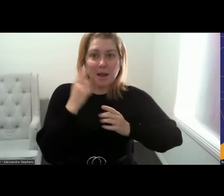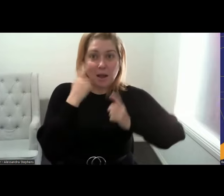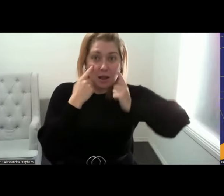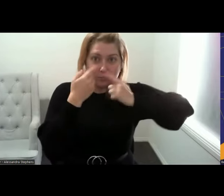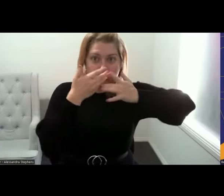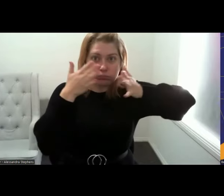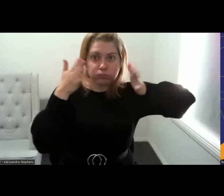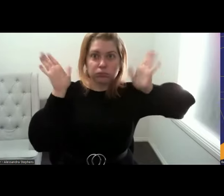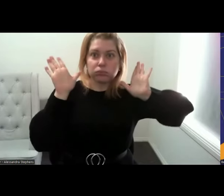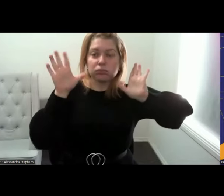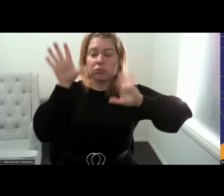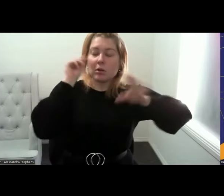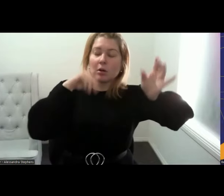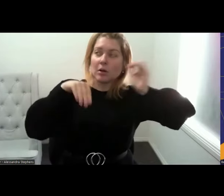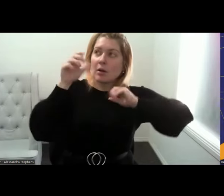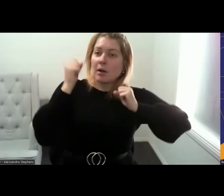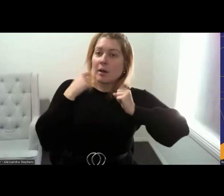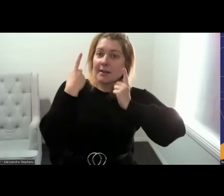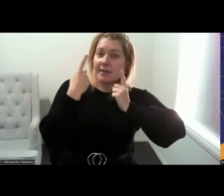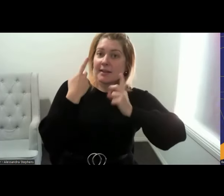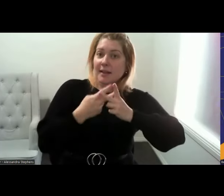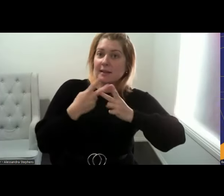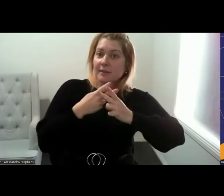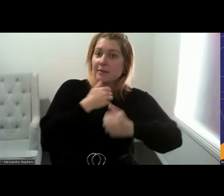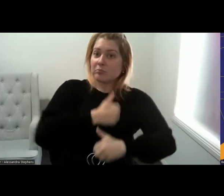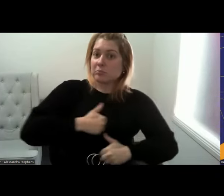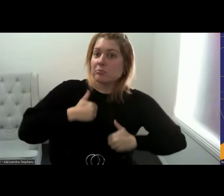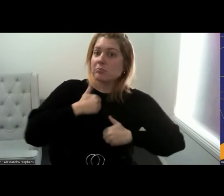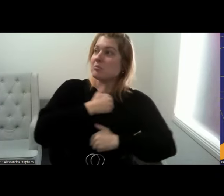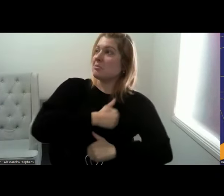understanding what sexual pleasure really means to, different people. Perfect.